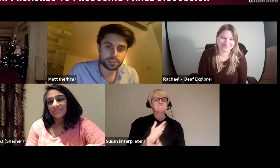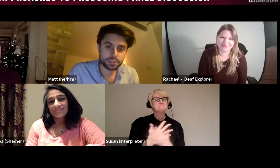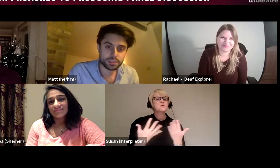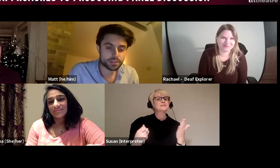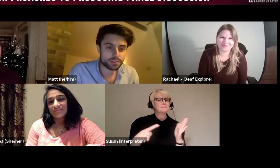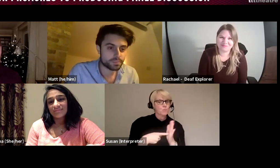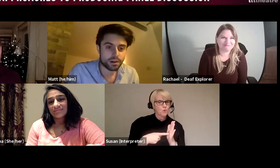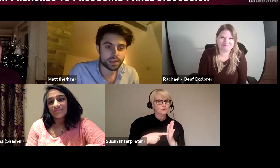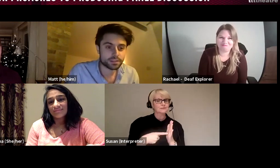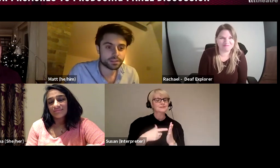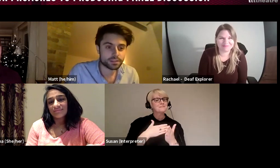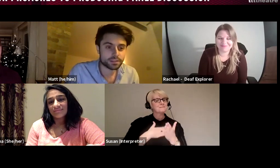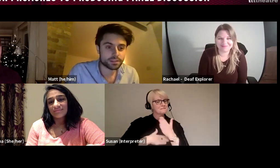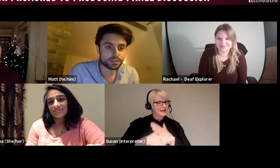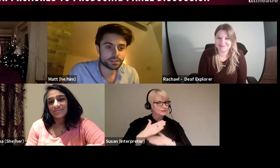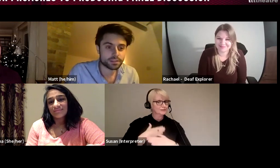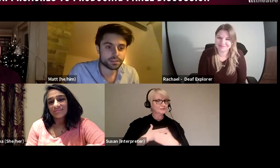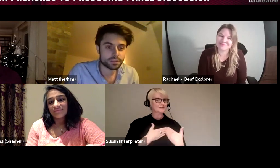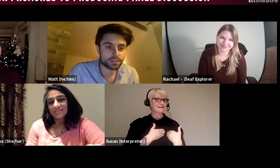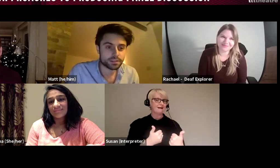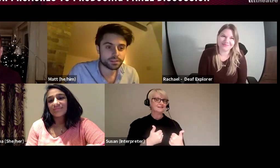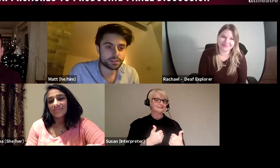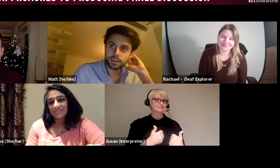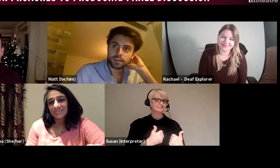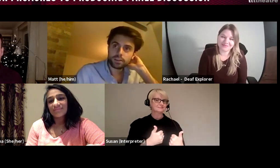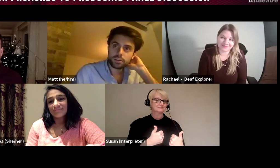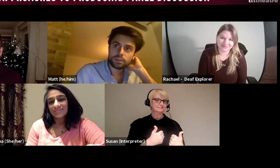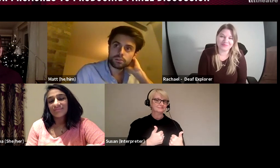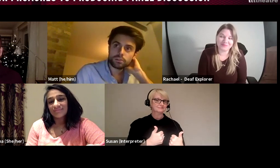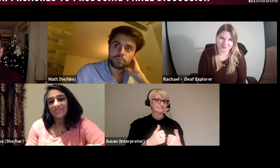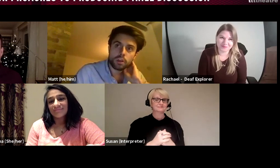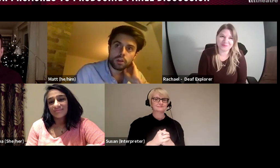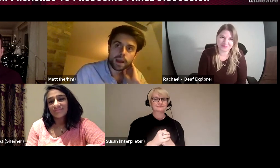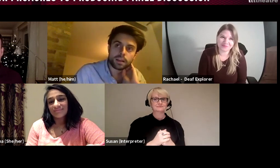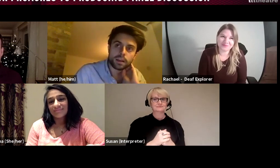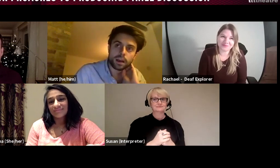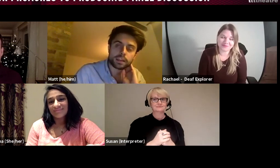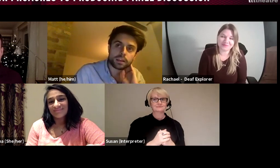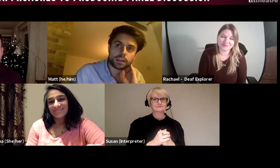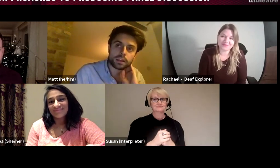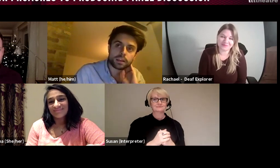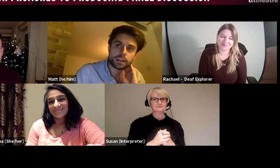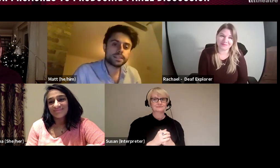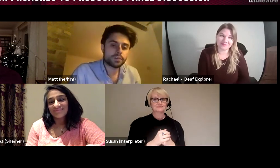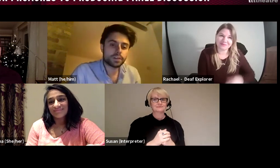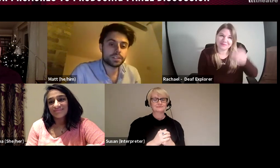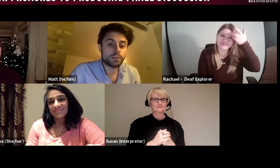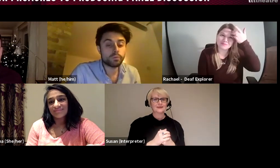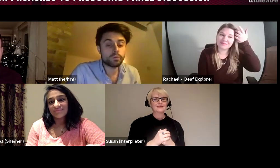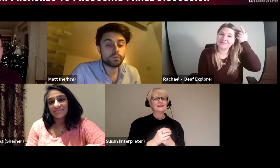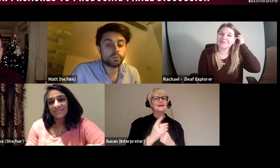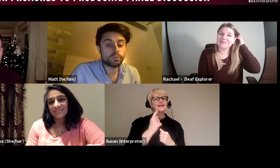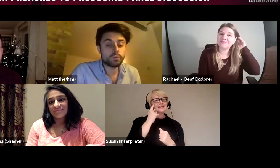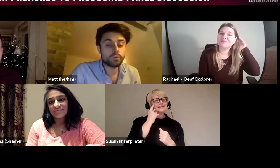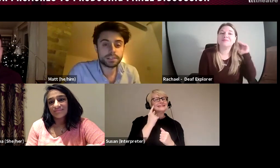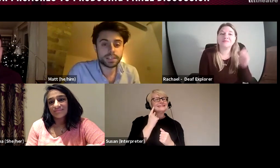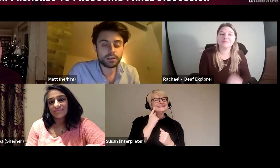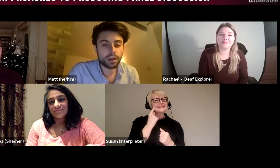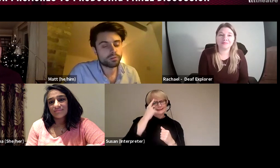patient and to be kind. And I think it can be very easy to have an idea of what a producer is and go